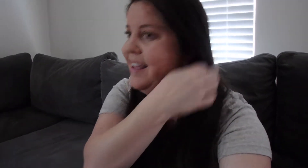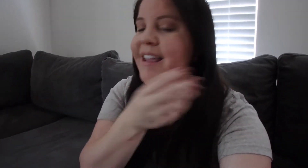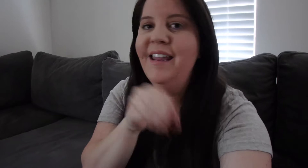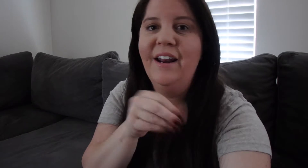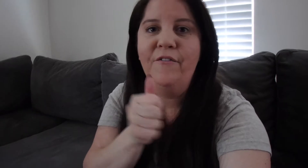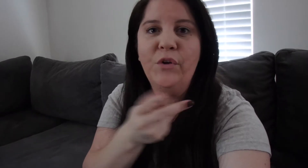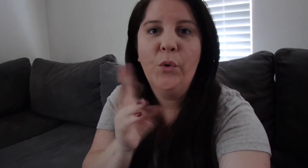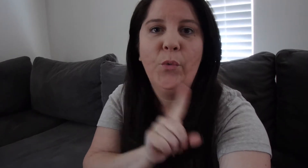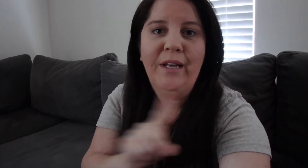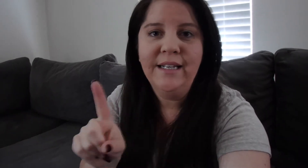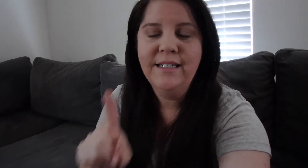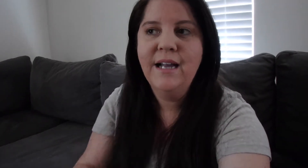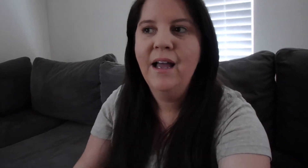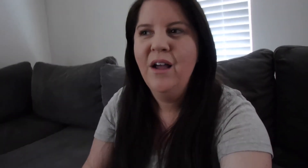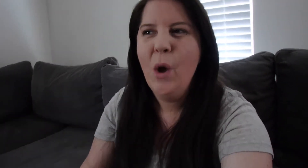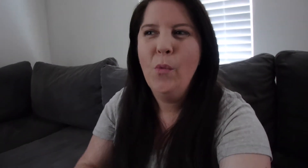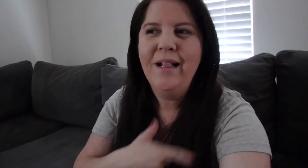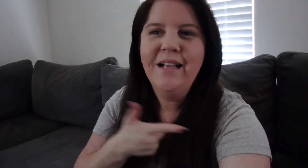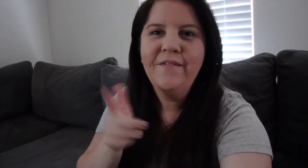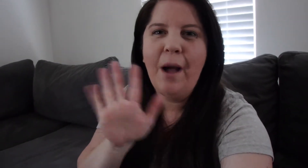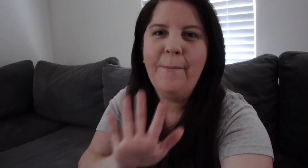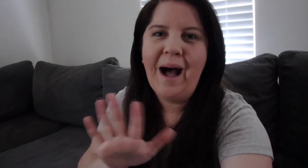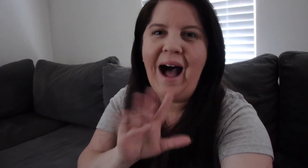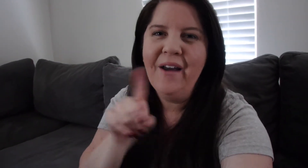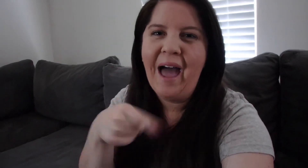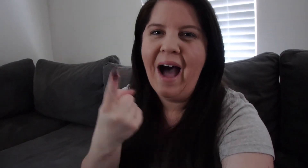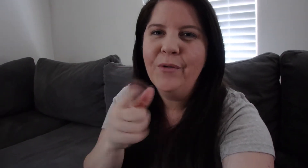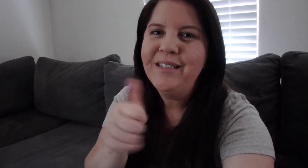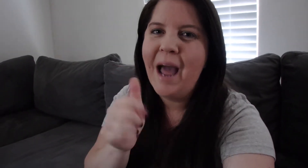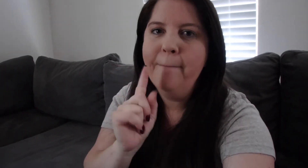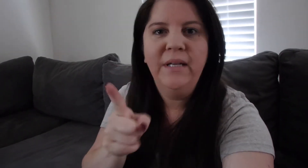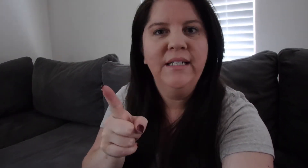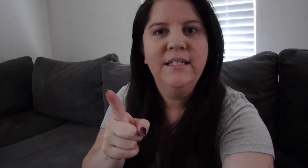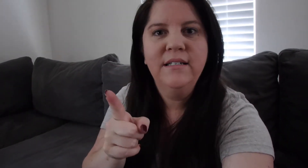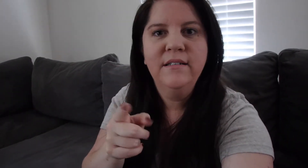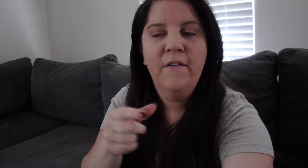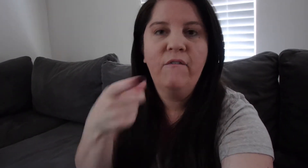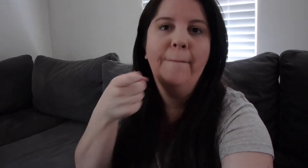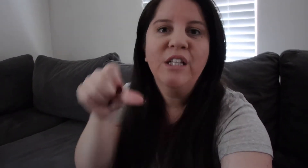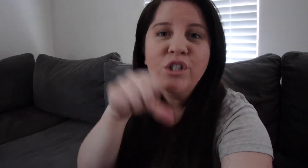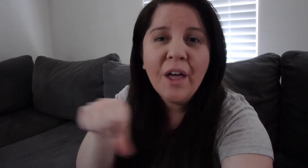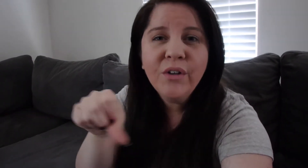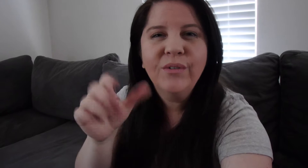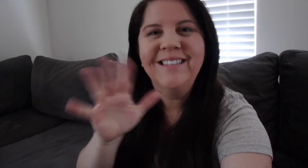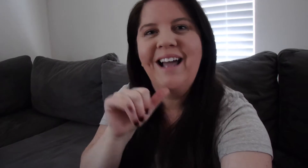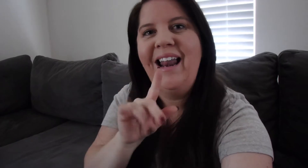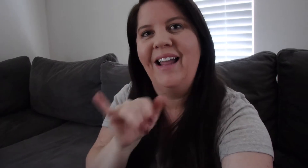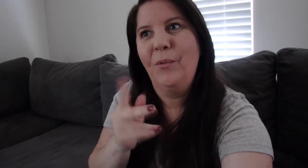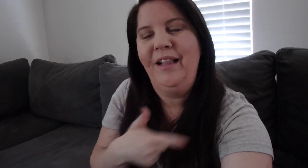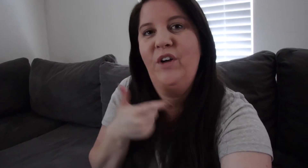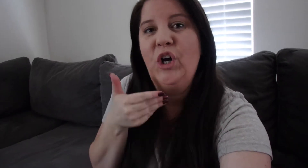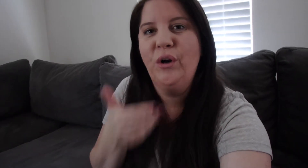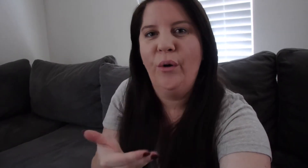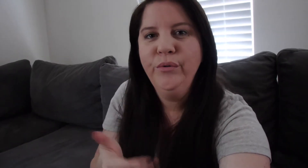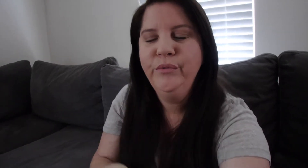In a few weeks we live About an hour and 10 mins from eachother So it's not like we live close